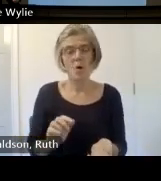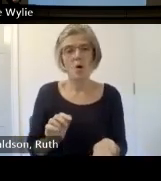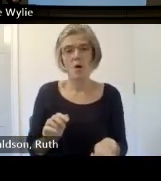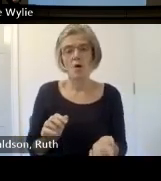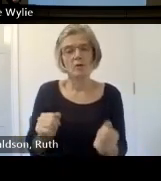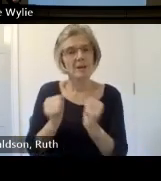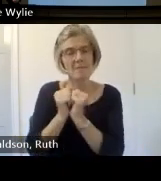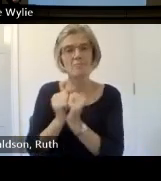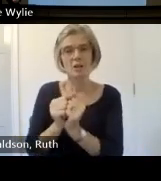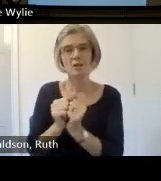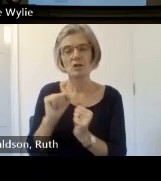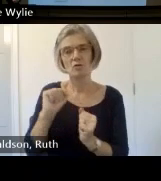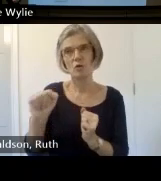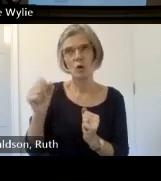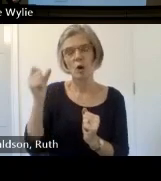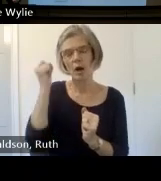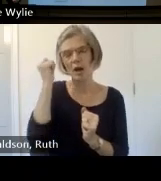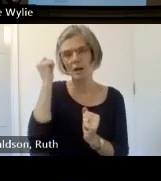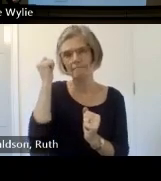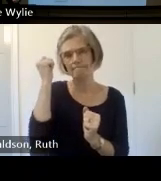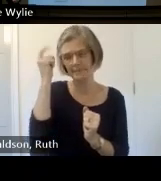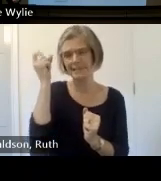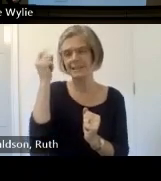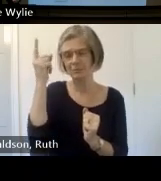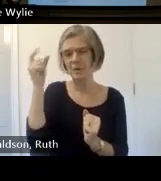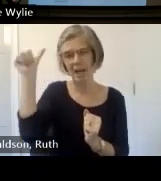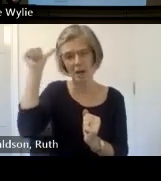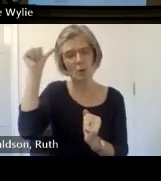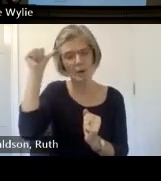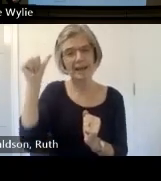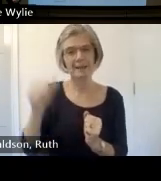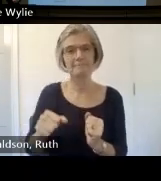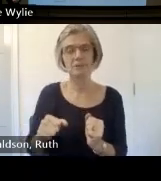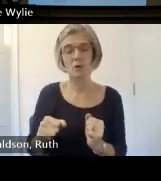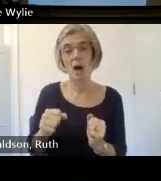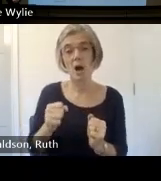understand that and are thinking about that you can have my email address it was on the screen a